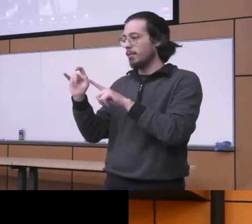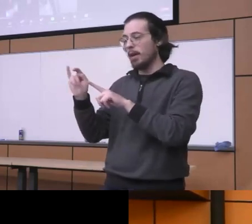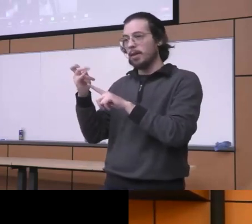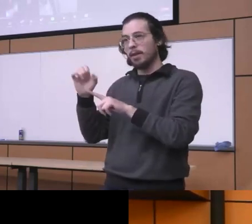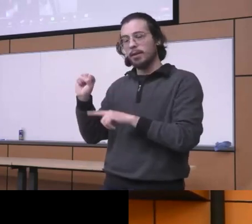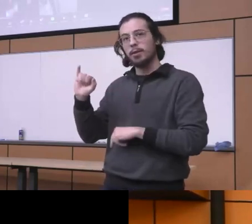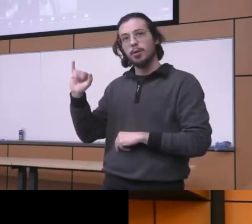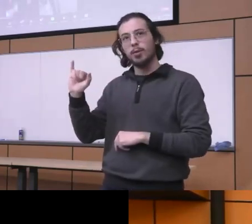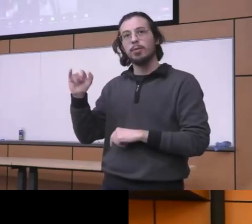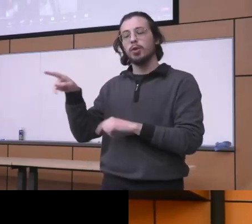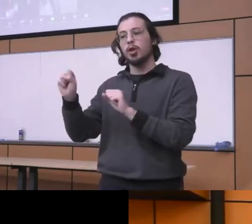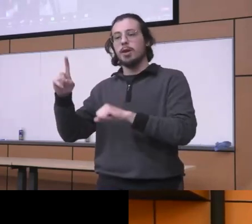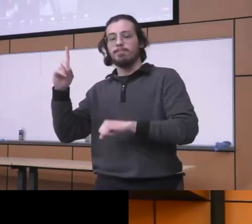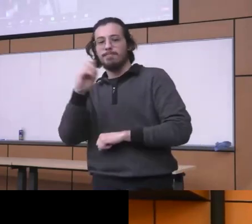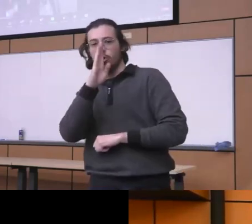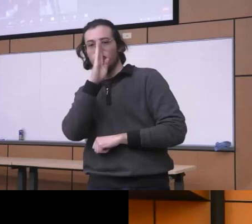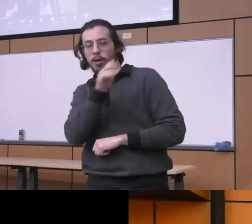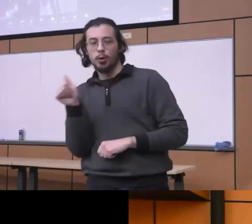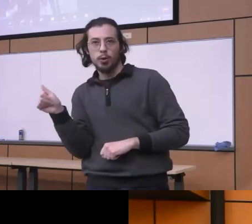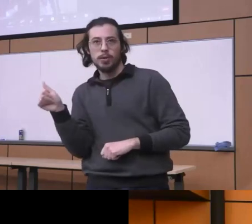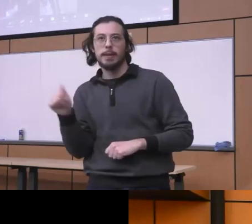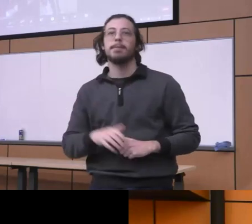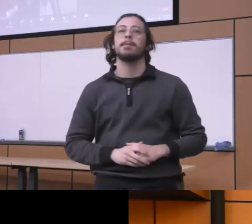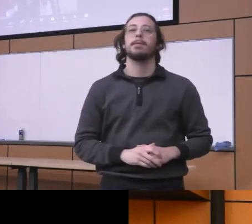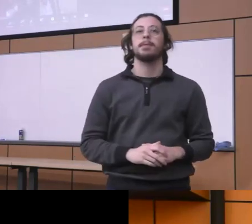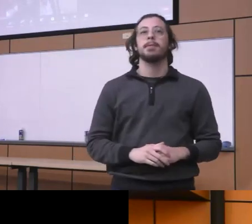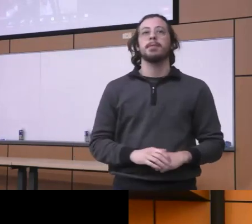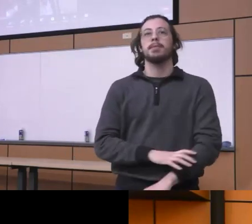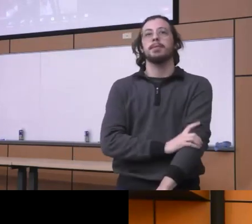to ask directly the question about the fellowship yeah hello I believe